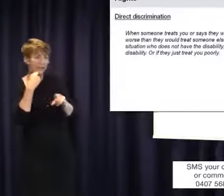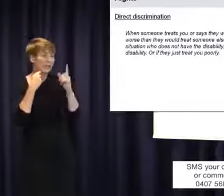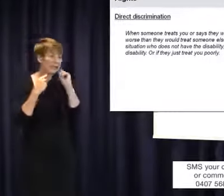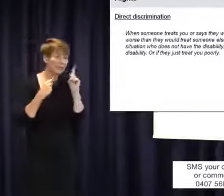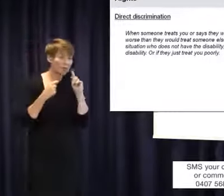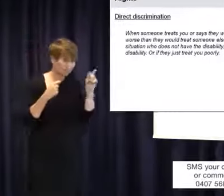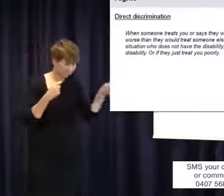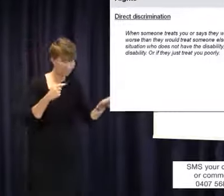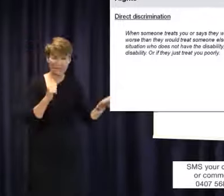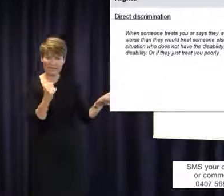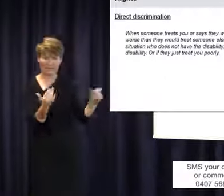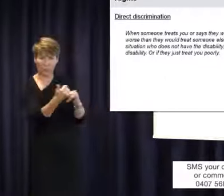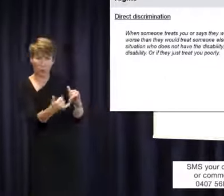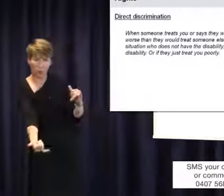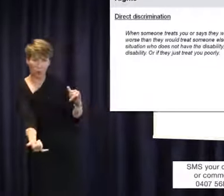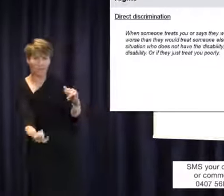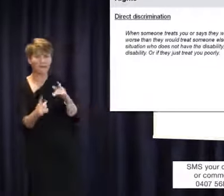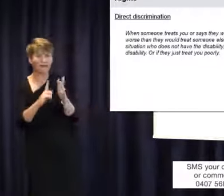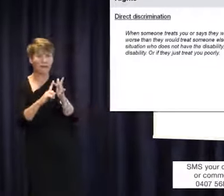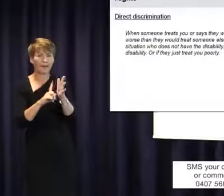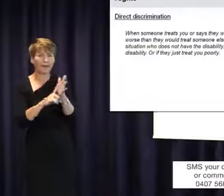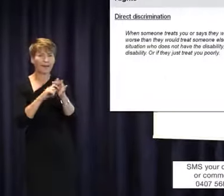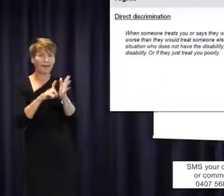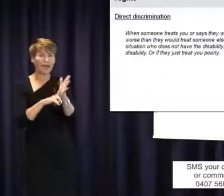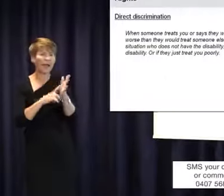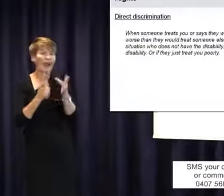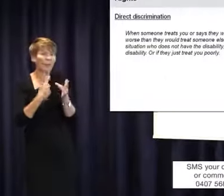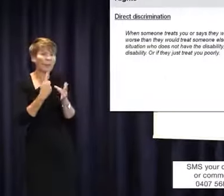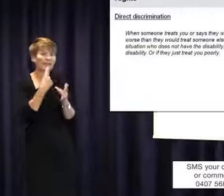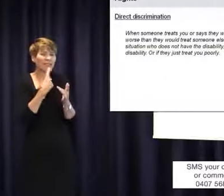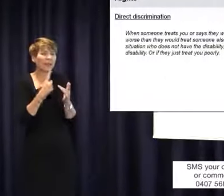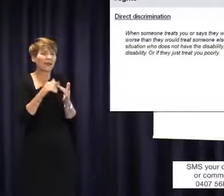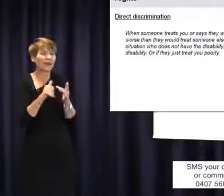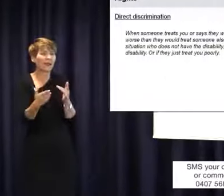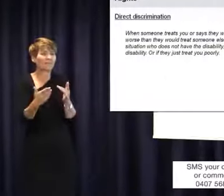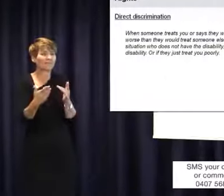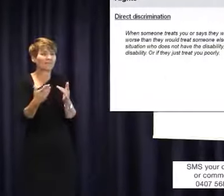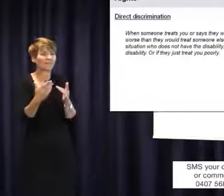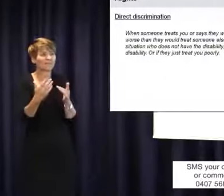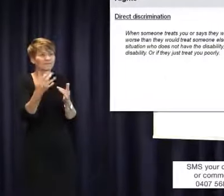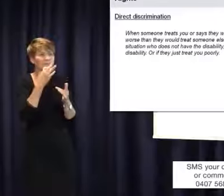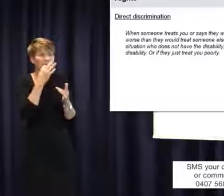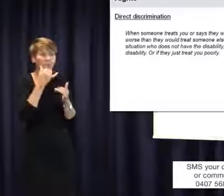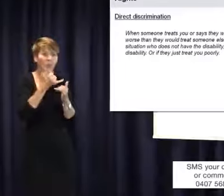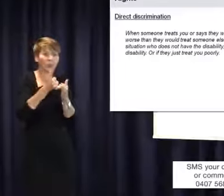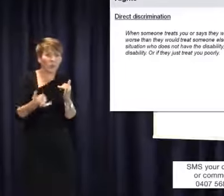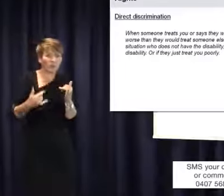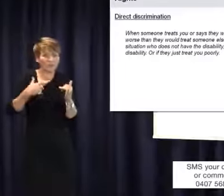law says that it is illegal when you just get treated poorly because of your disability.